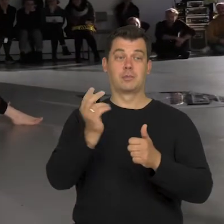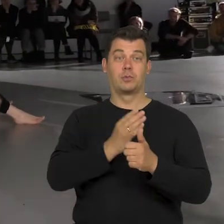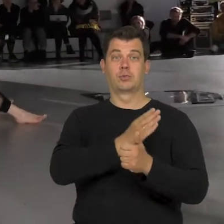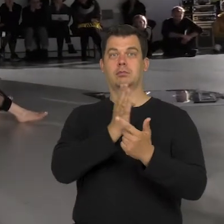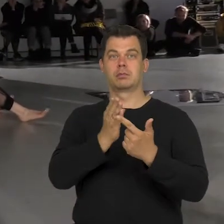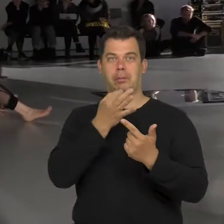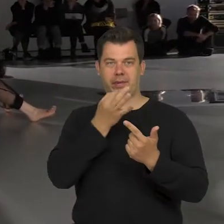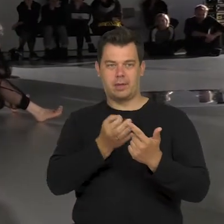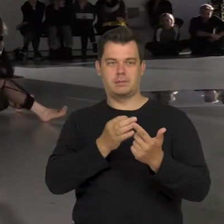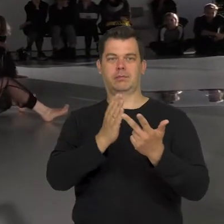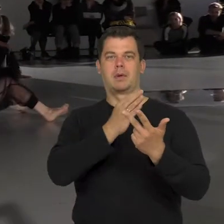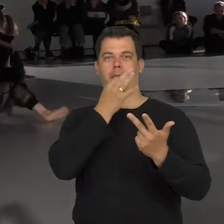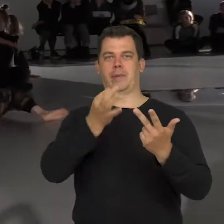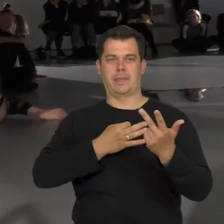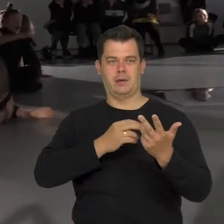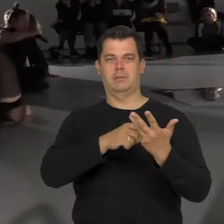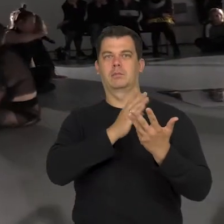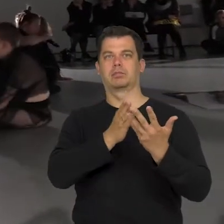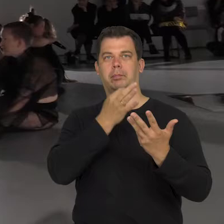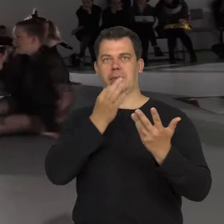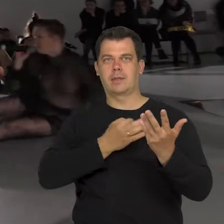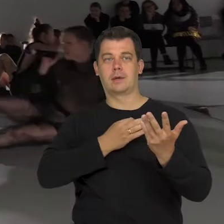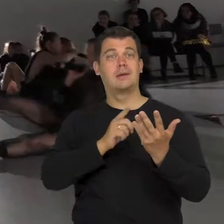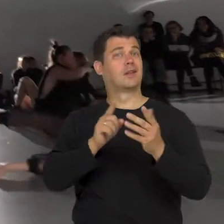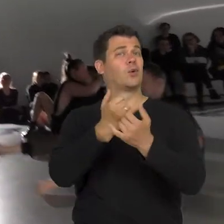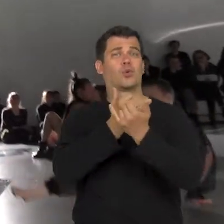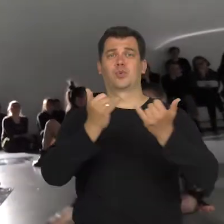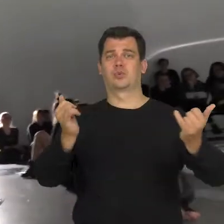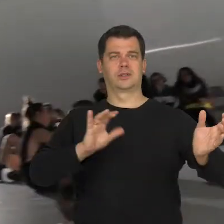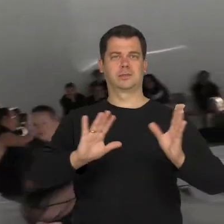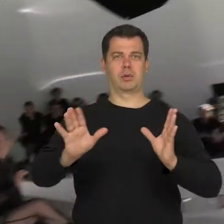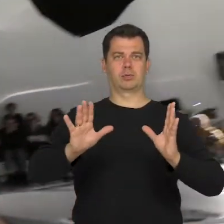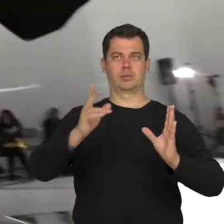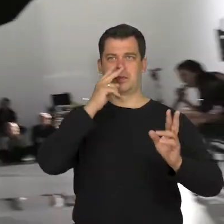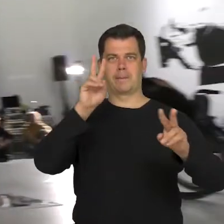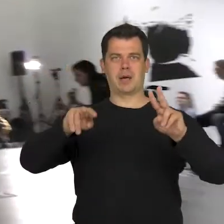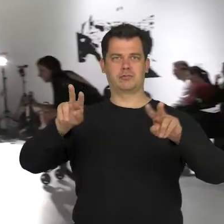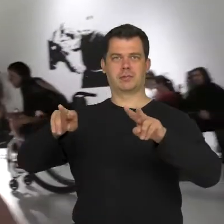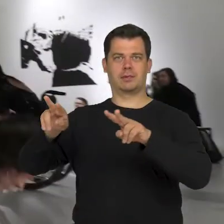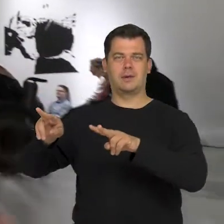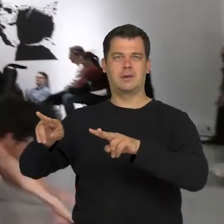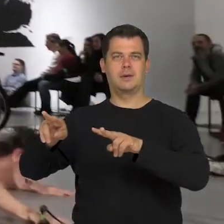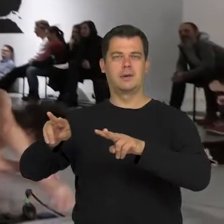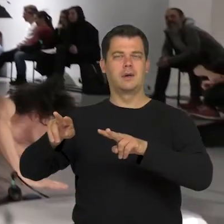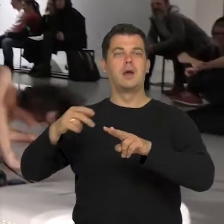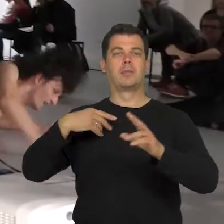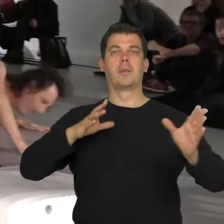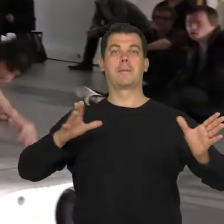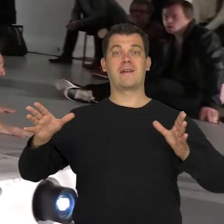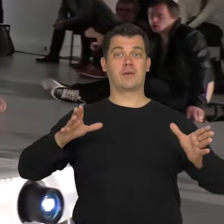but also allowed us to see different strategies for looking. I invited few people into| the group of performers.